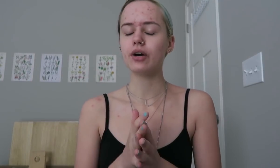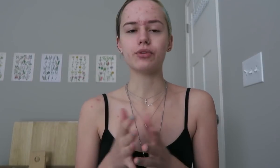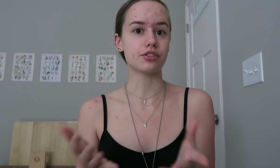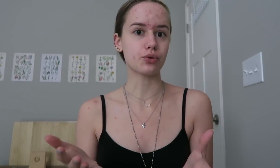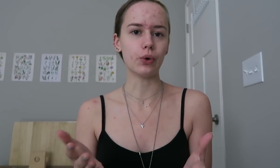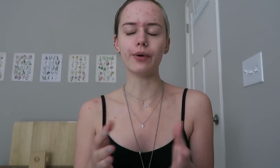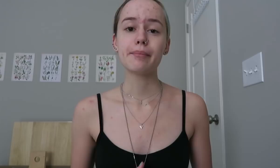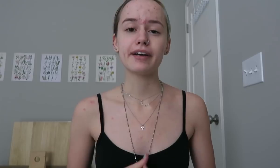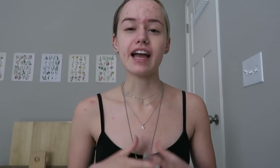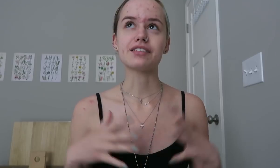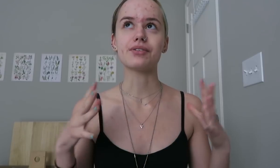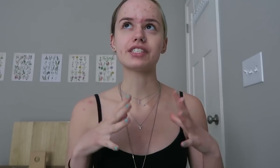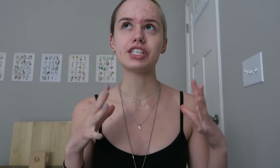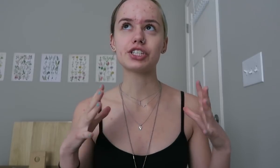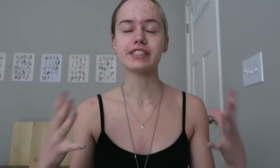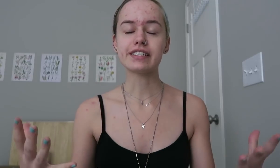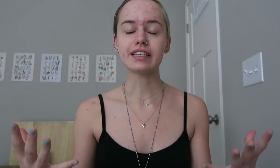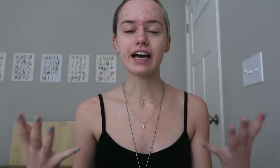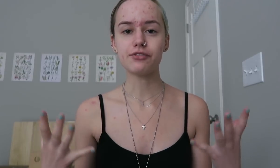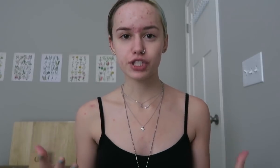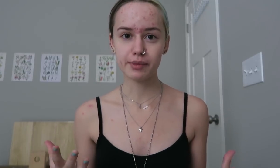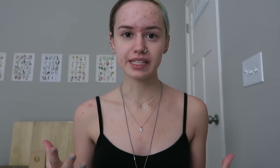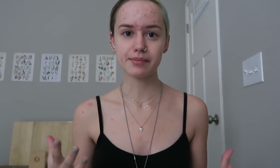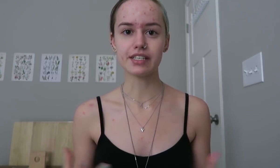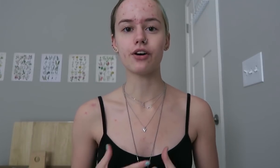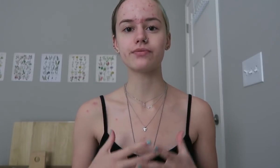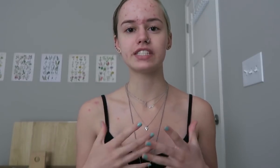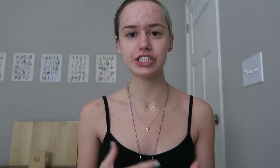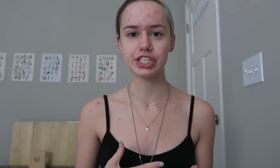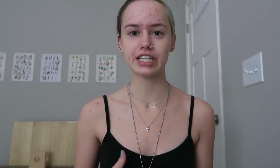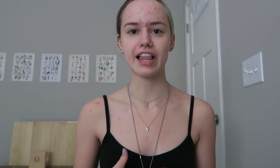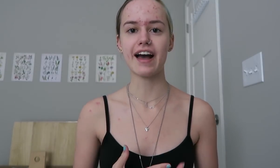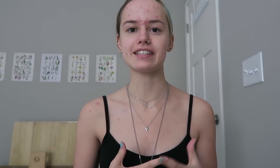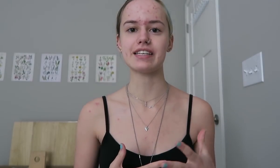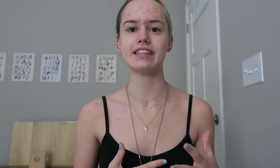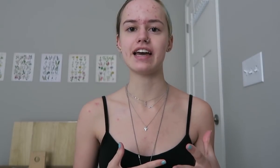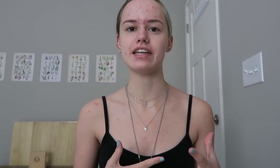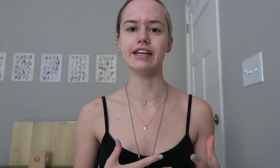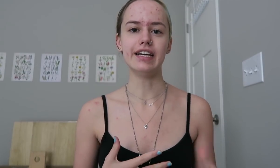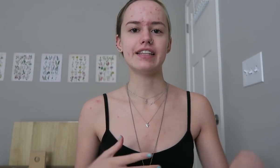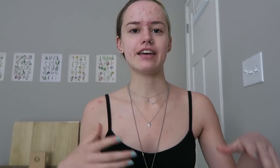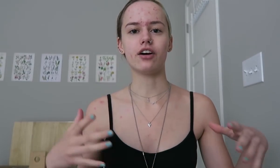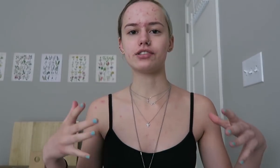Which is cool, but yeah so the teacher is live streaming themselves teaching the class and then they're also